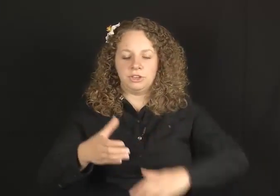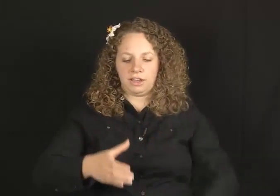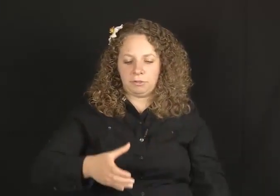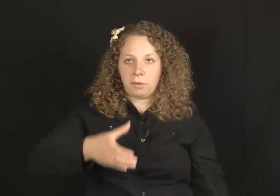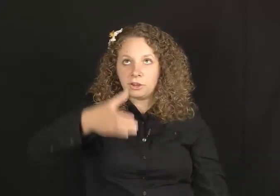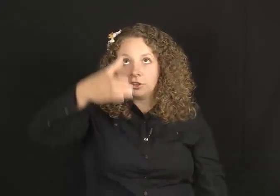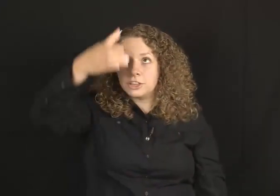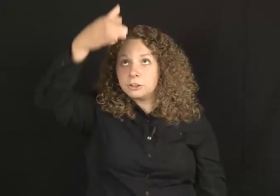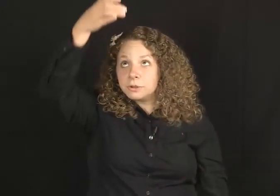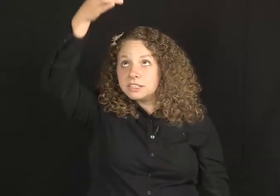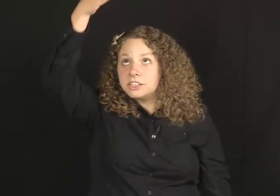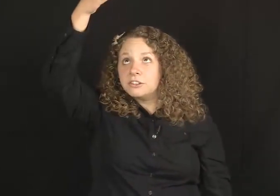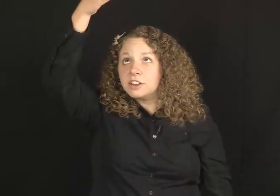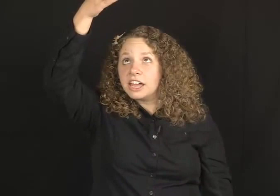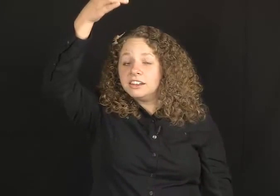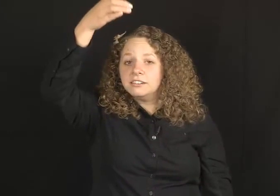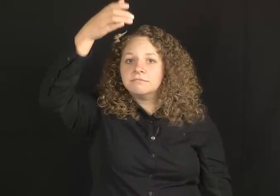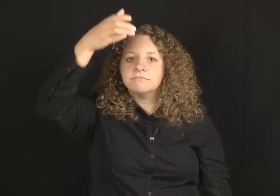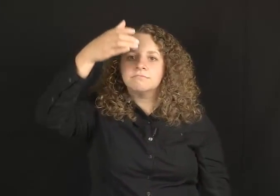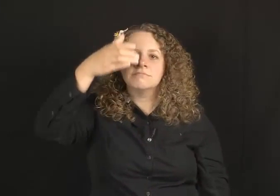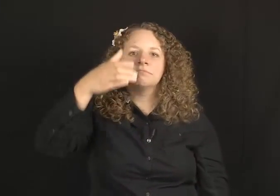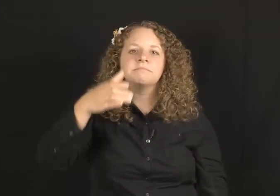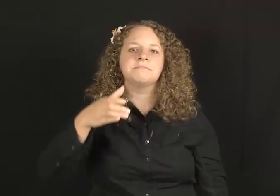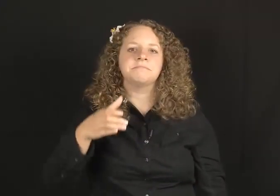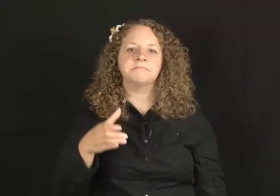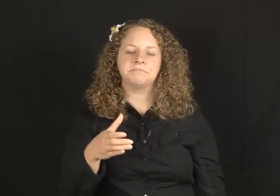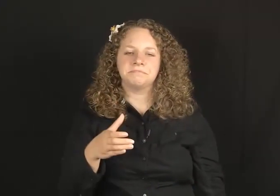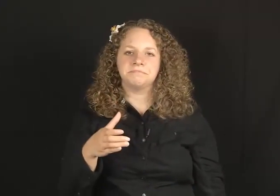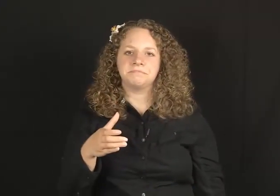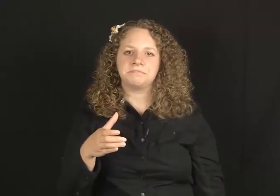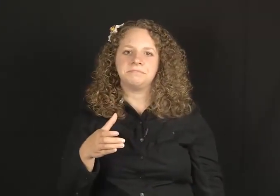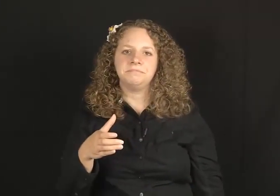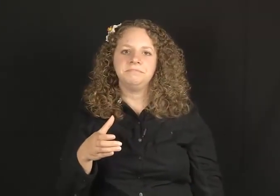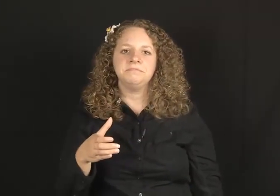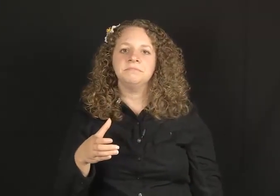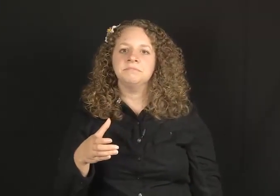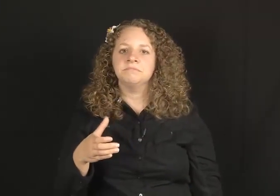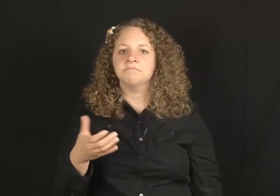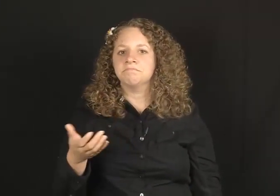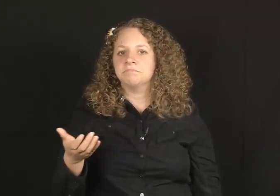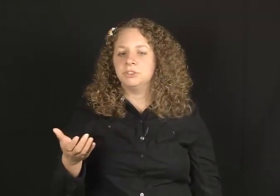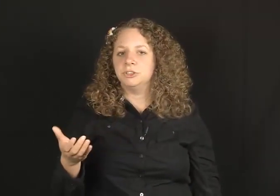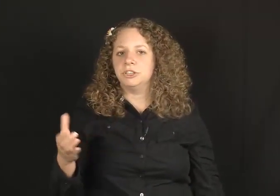You could have a bottle that you're raising overhead.